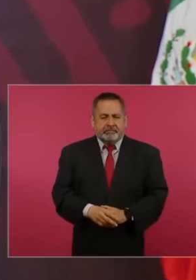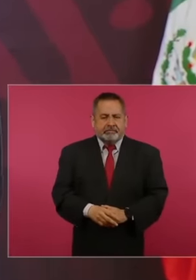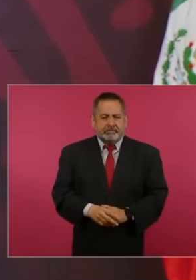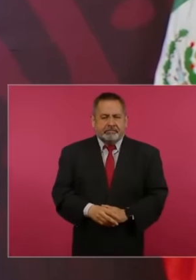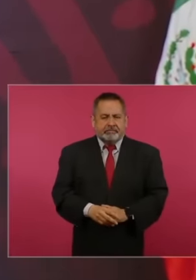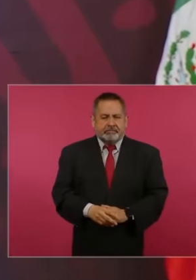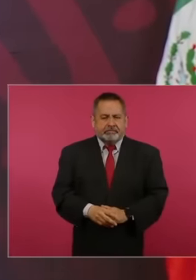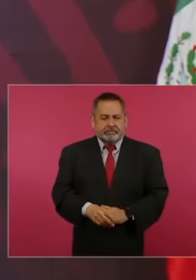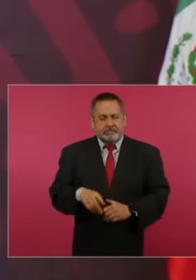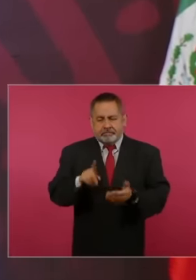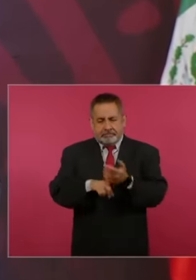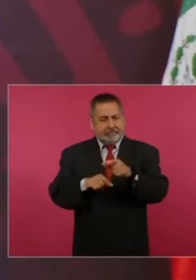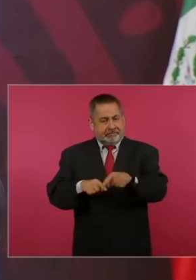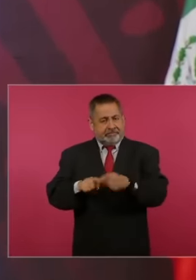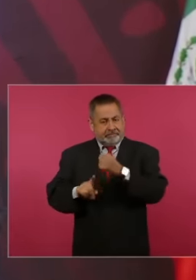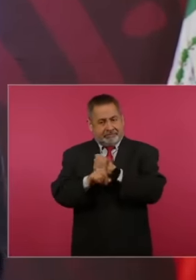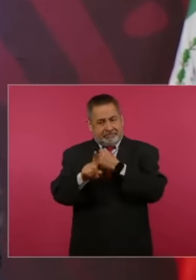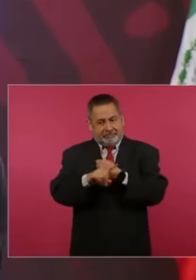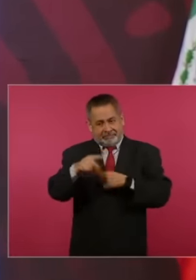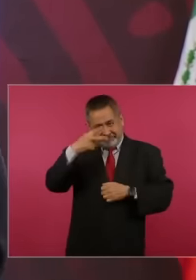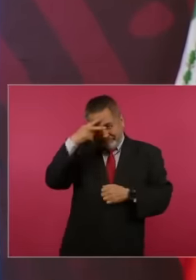was not Mexico's main problem, corruption